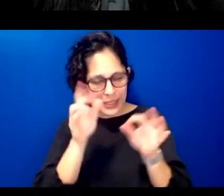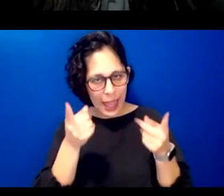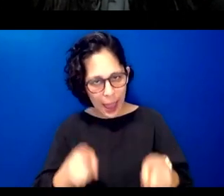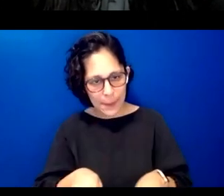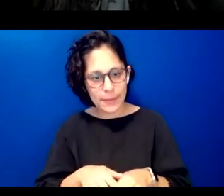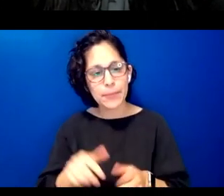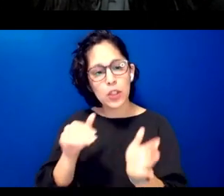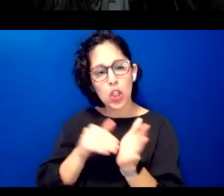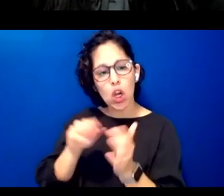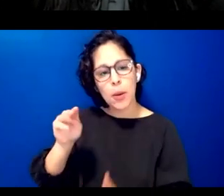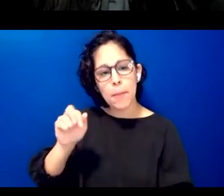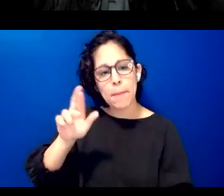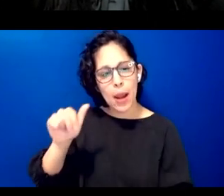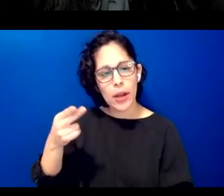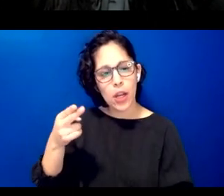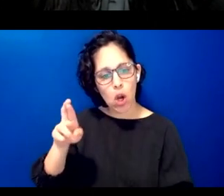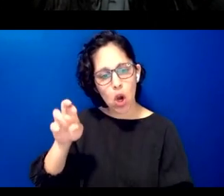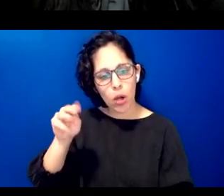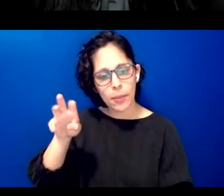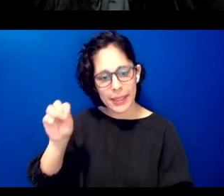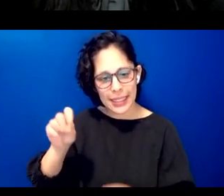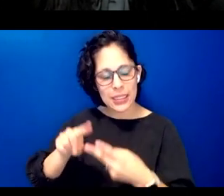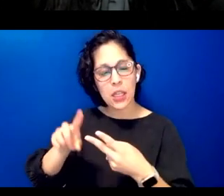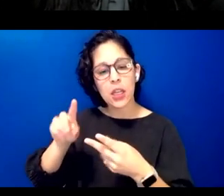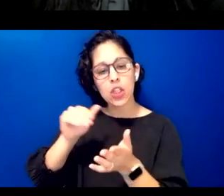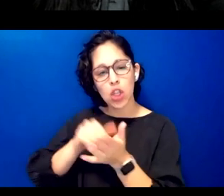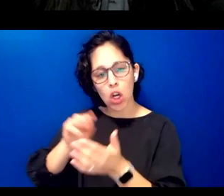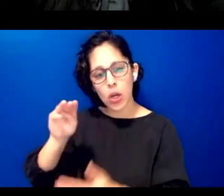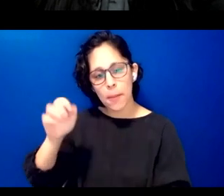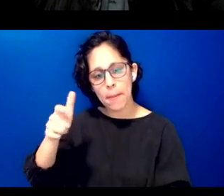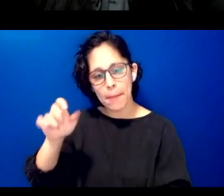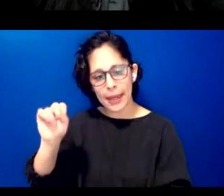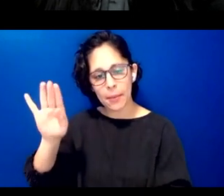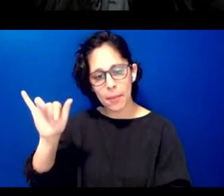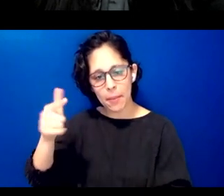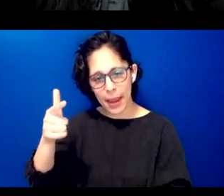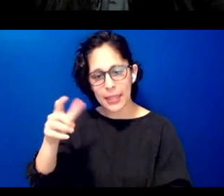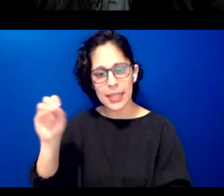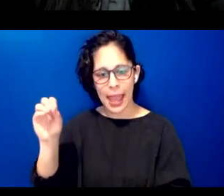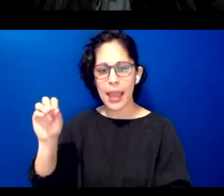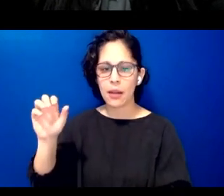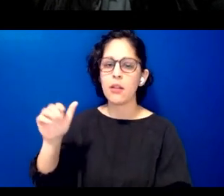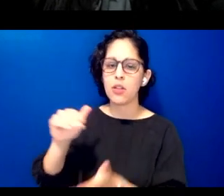dr megan bang and dr ananda marin's paper on designing indigenous language they write